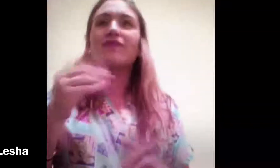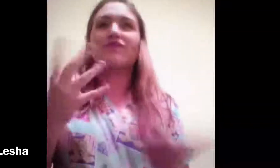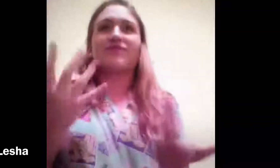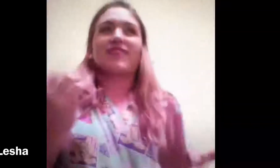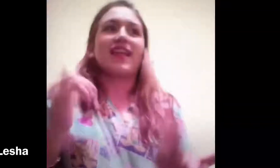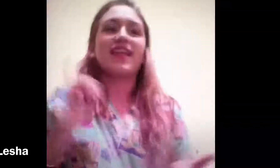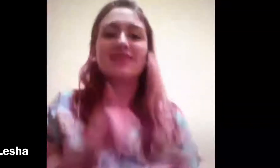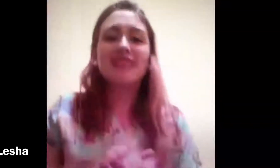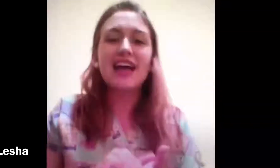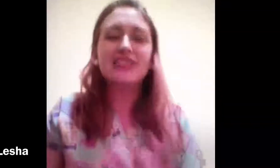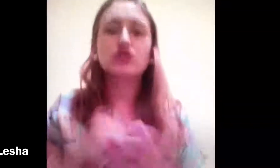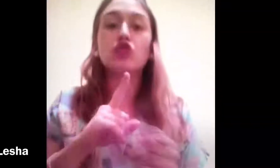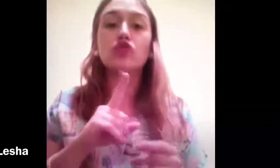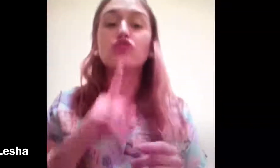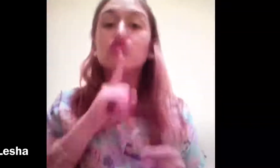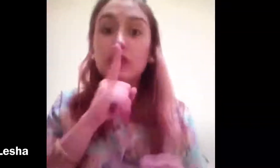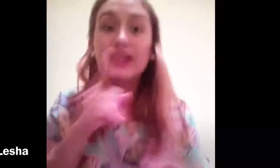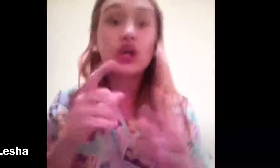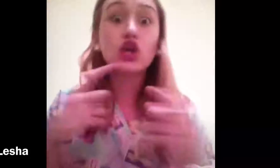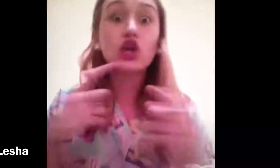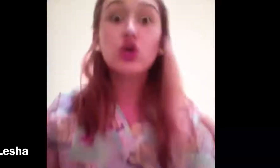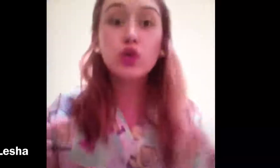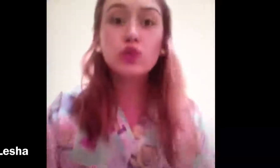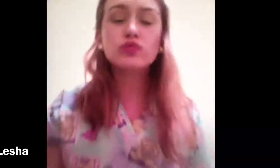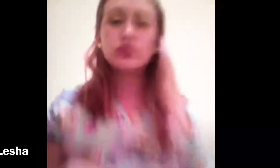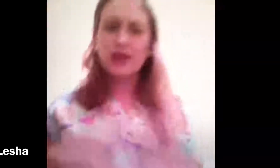And that is really huge!